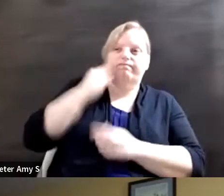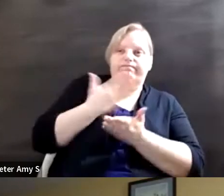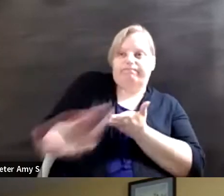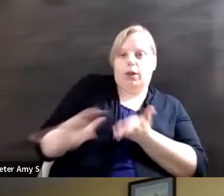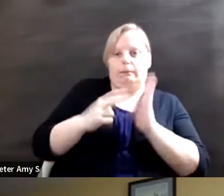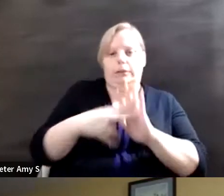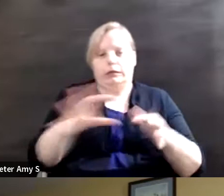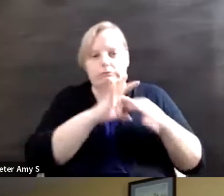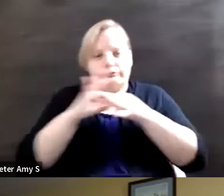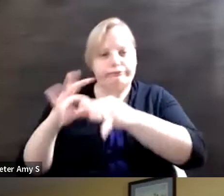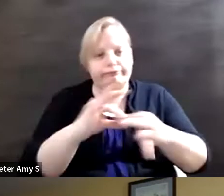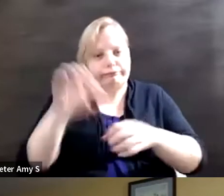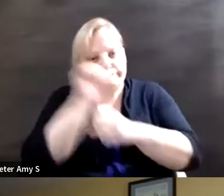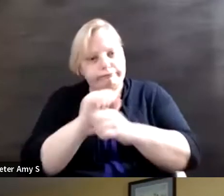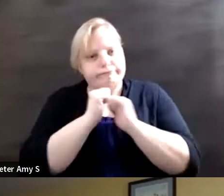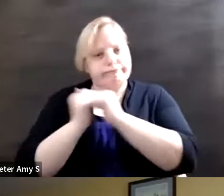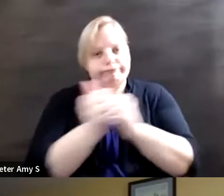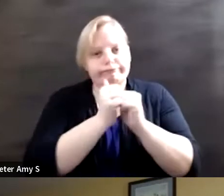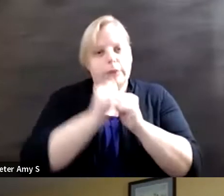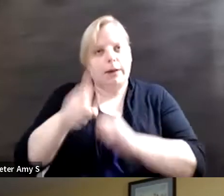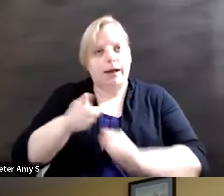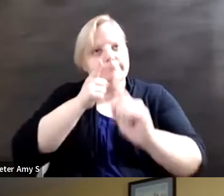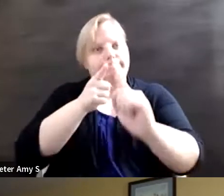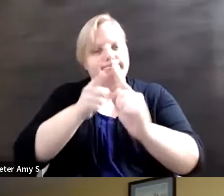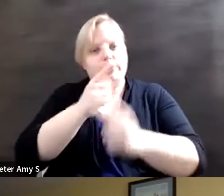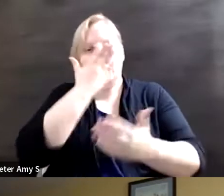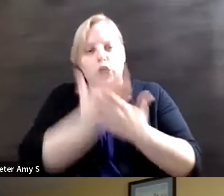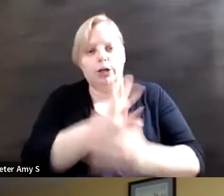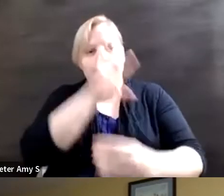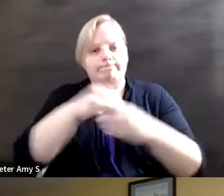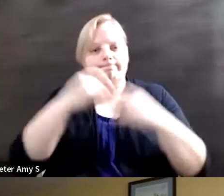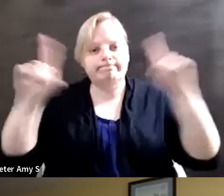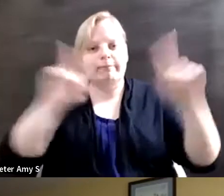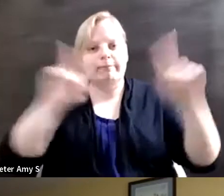and work together in order to ensure good participation for all of us. So I guess one of